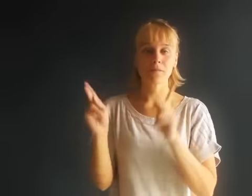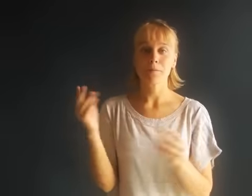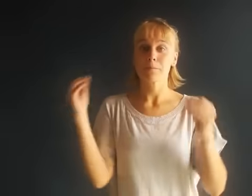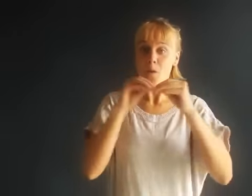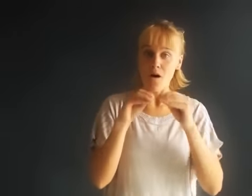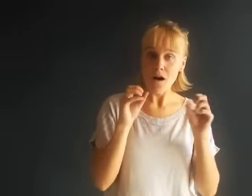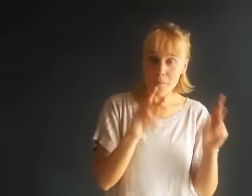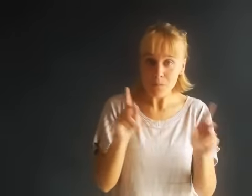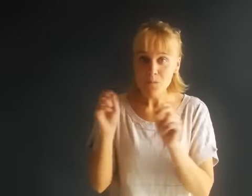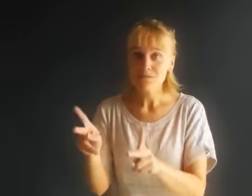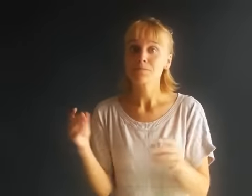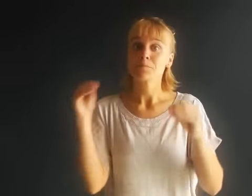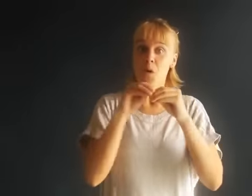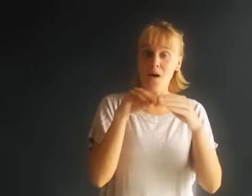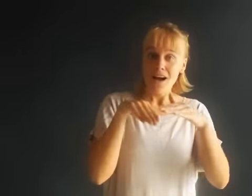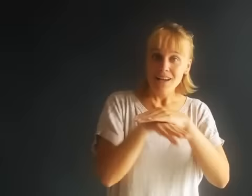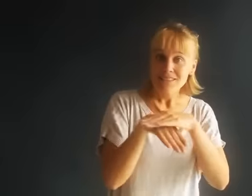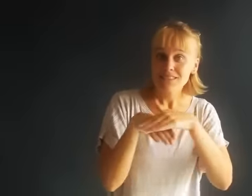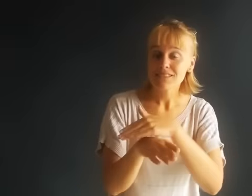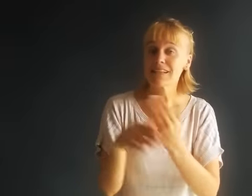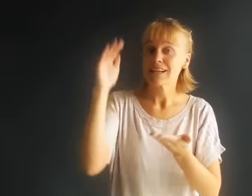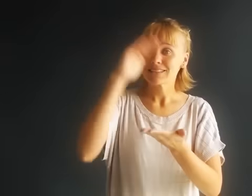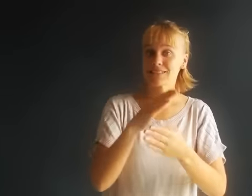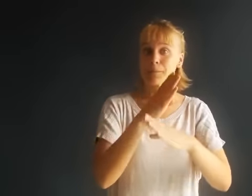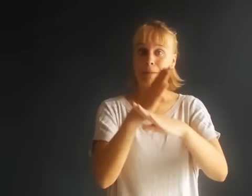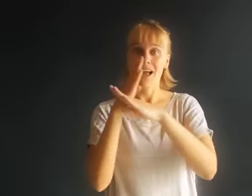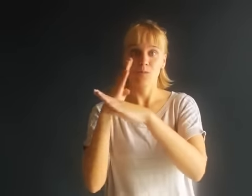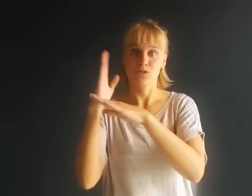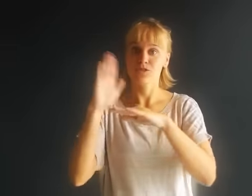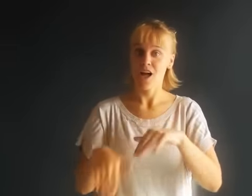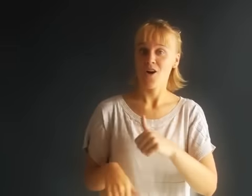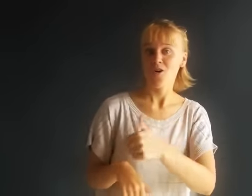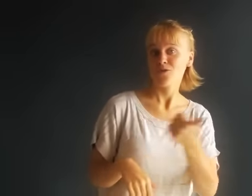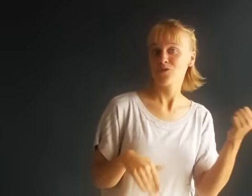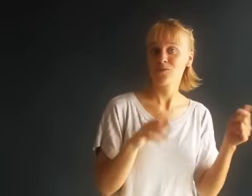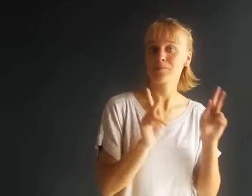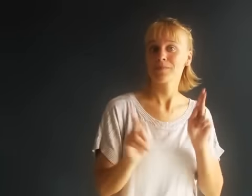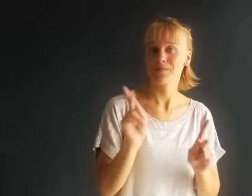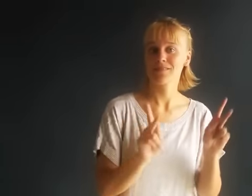more opportunities, access, and less barriers than other people.